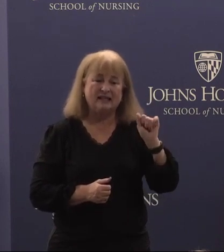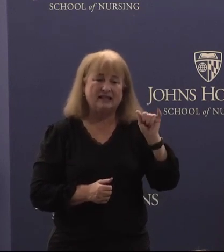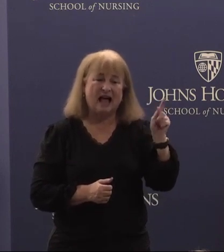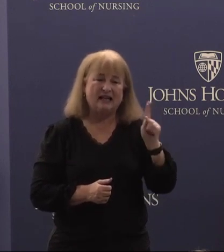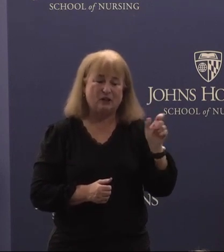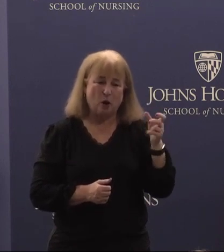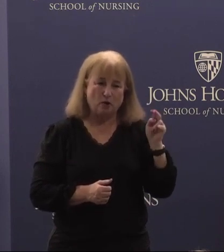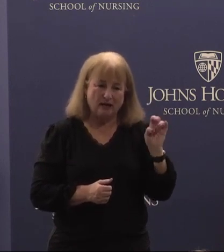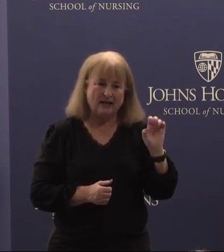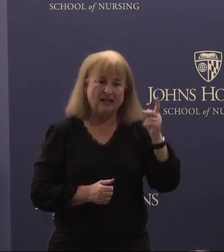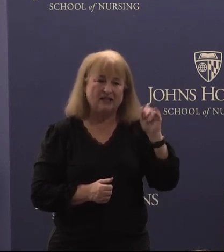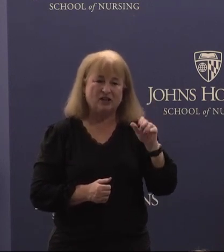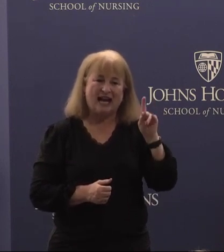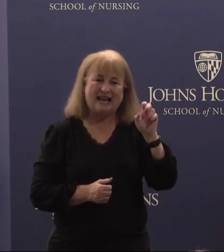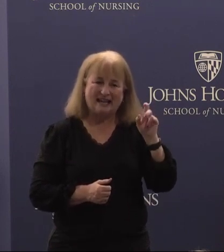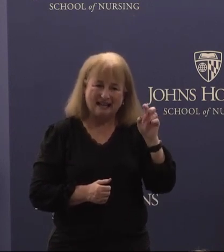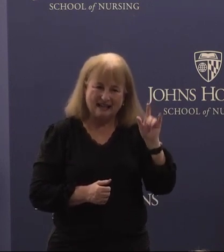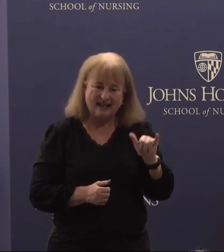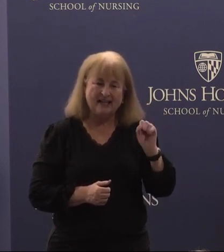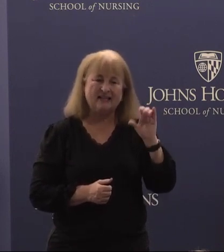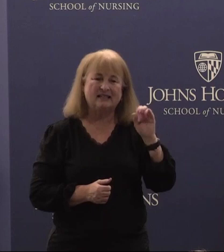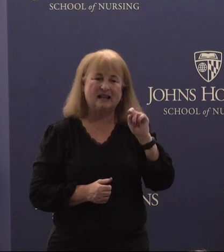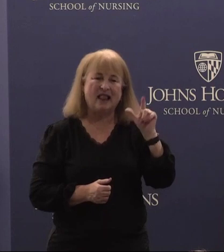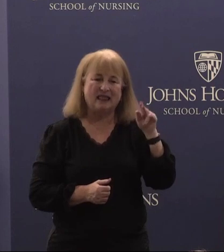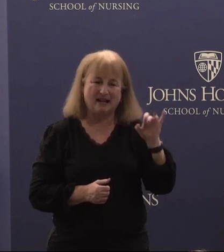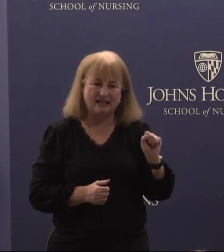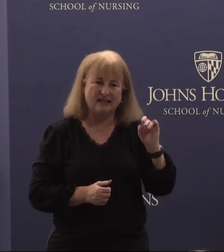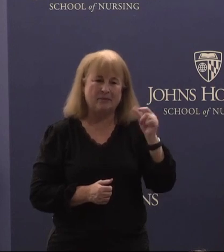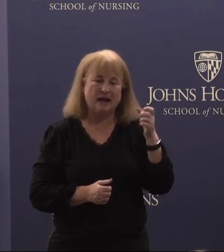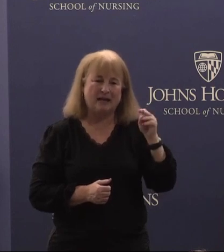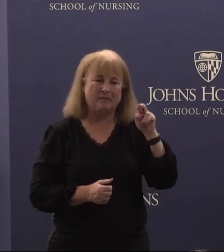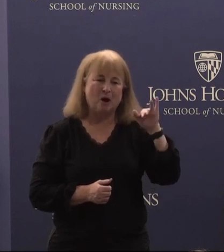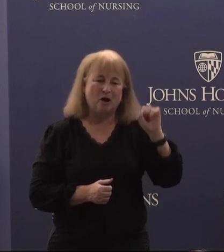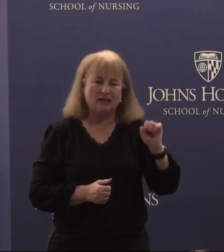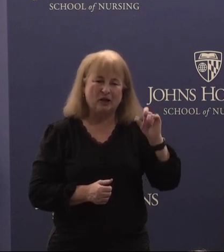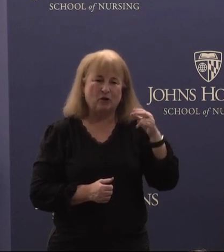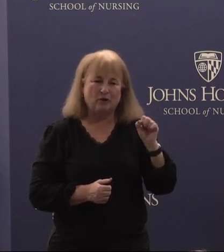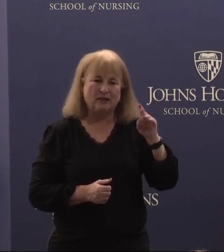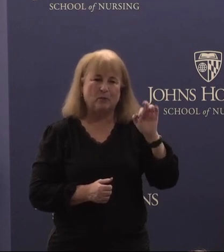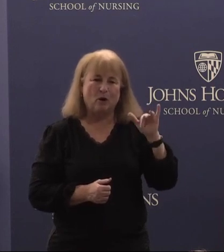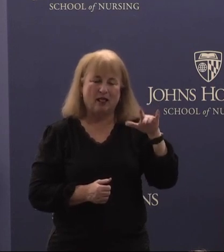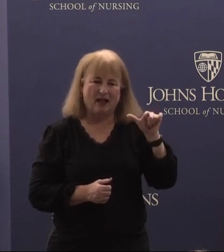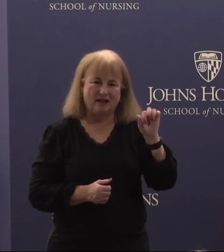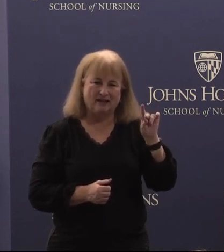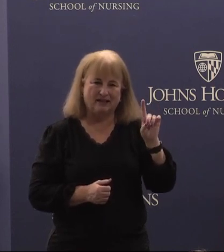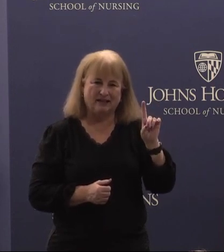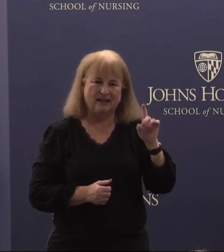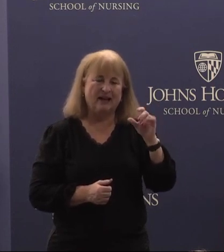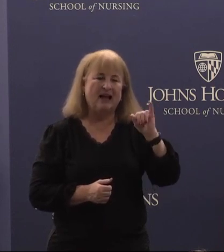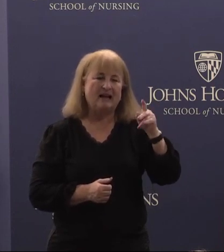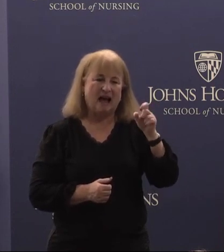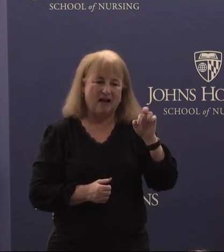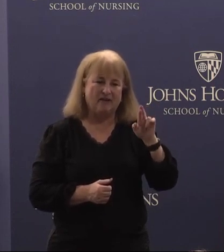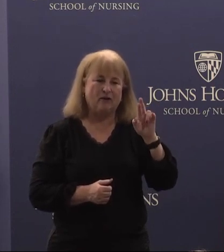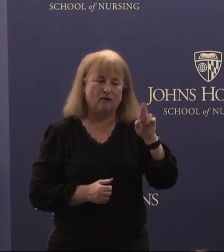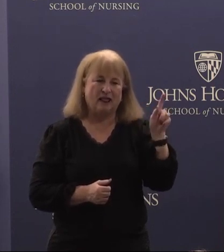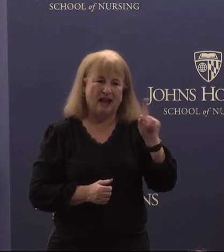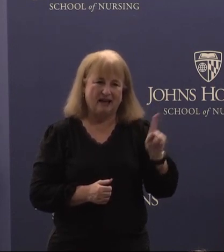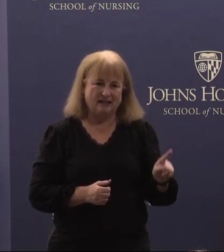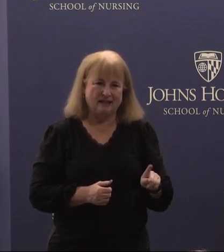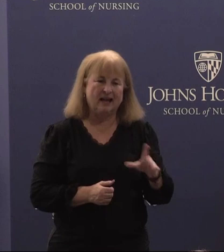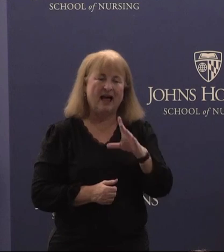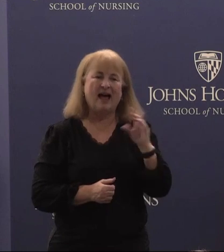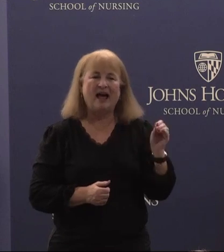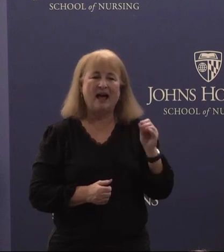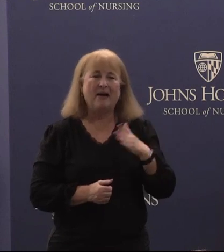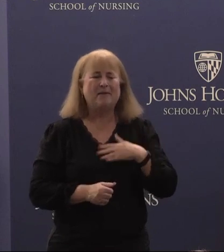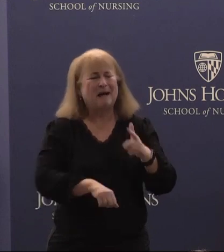Jay Kennedy, Scott Landis, Megan Morris, Chris Moland, Javier Robles, and my longtime colleagues